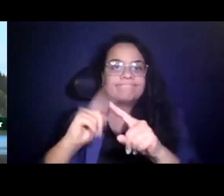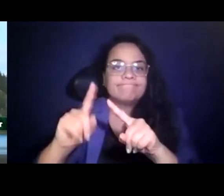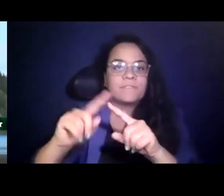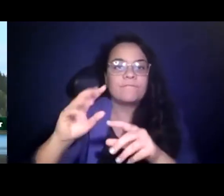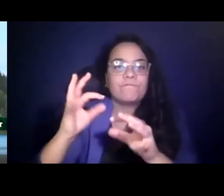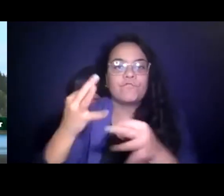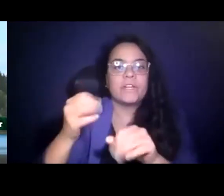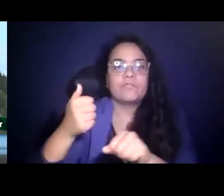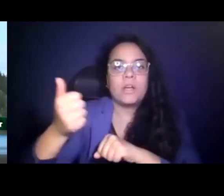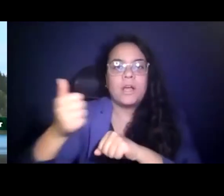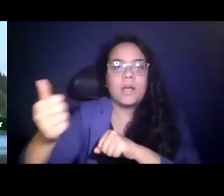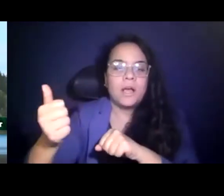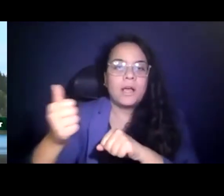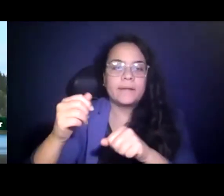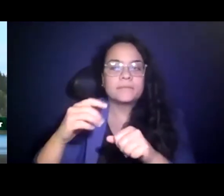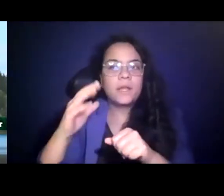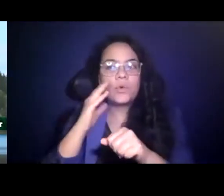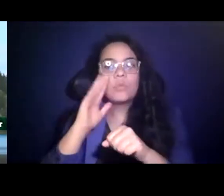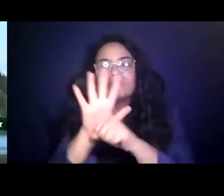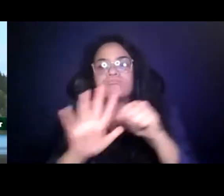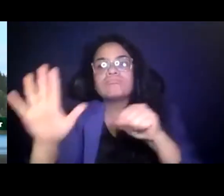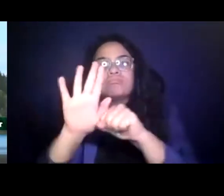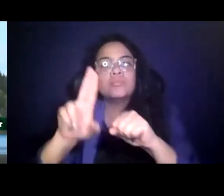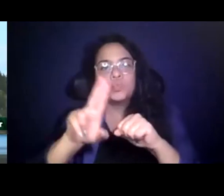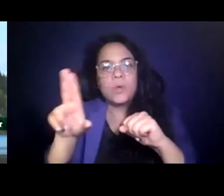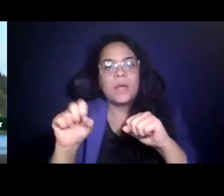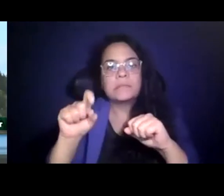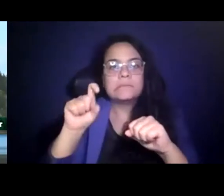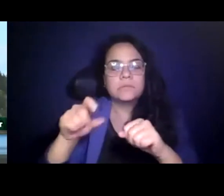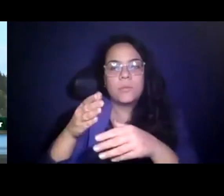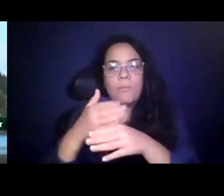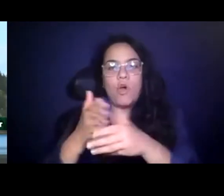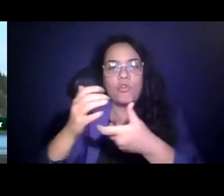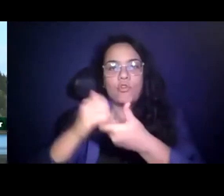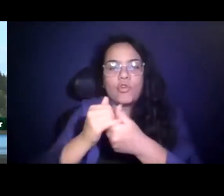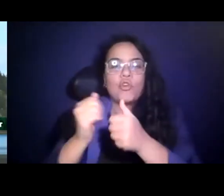15:16:37 doing more and more of that partnership with health agencies and human services agencies. 15:16:38 It would be great.